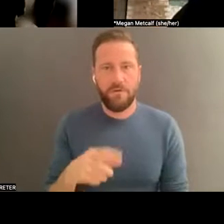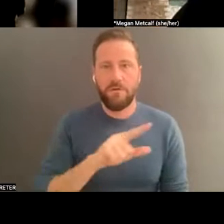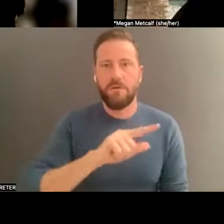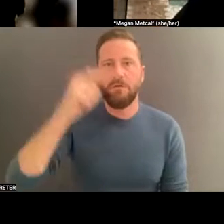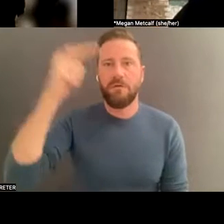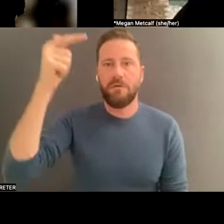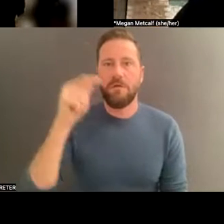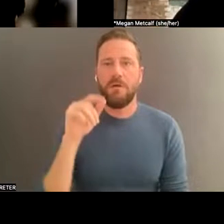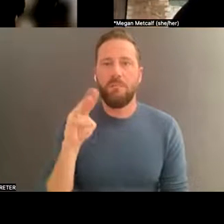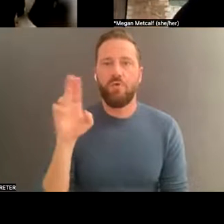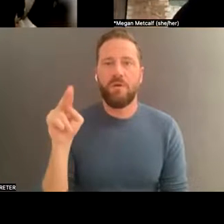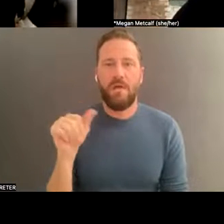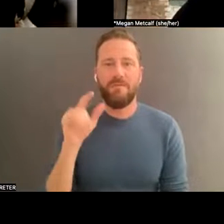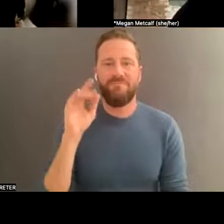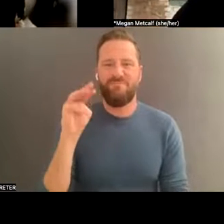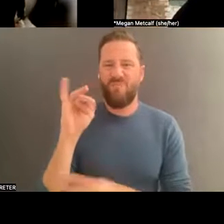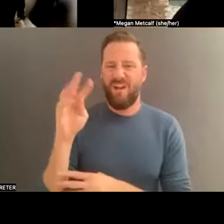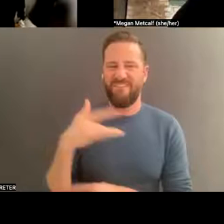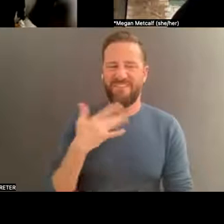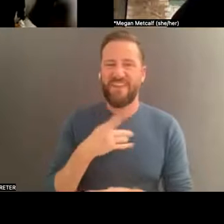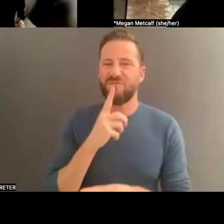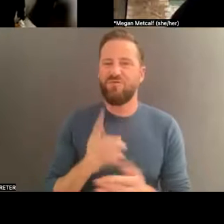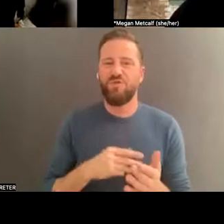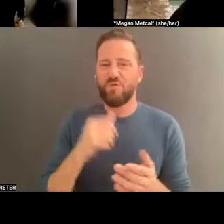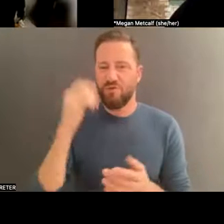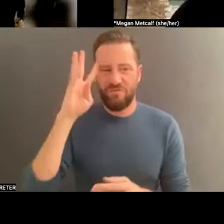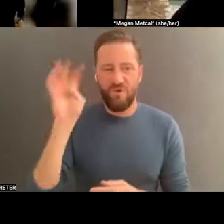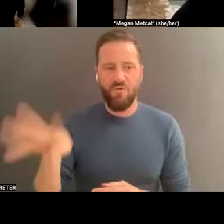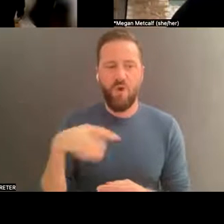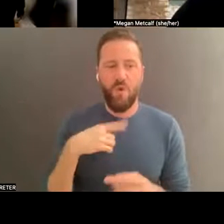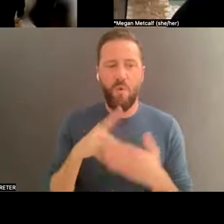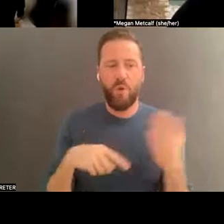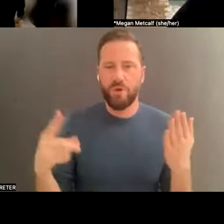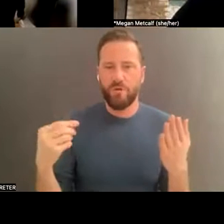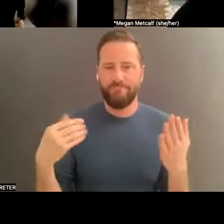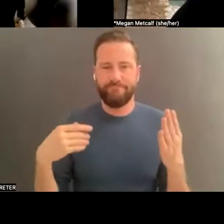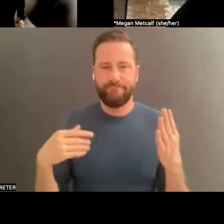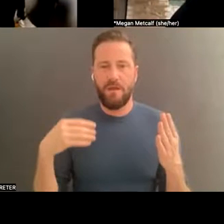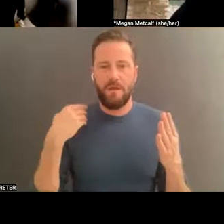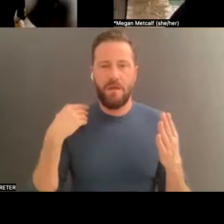you often do not know whether what you're doing -- this is Muna speaking -- we're